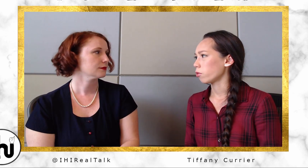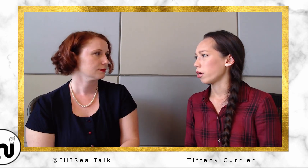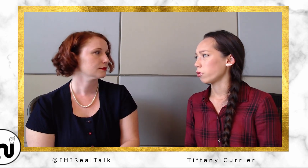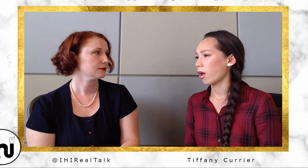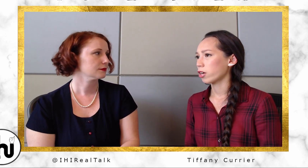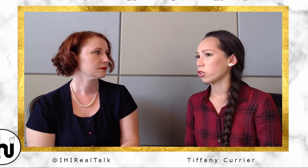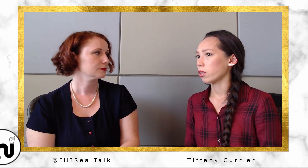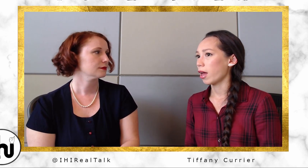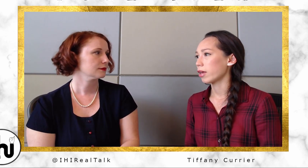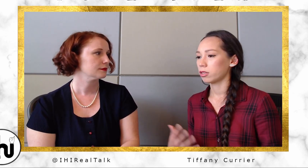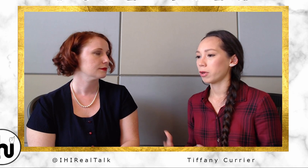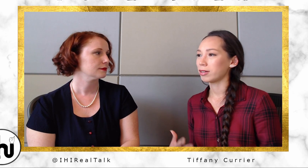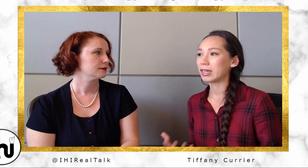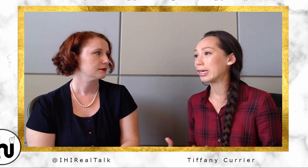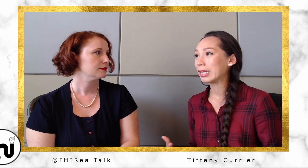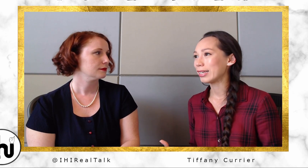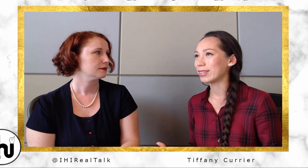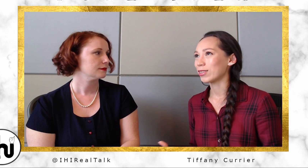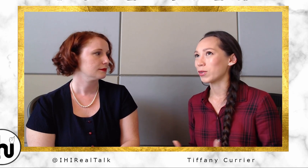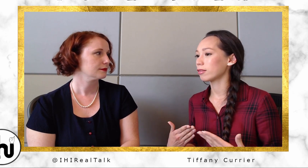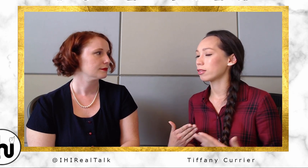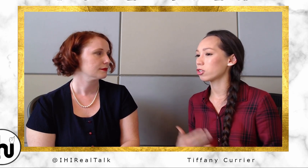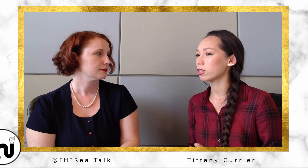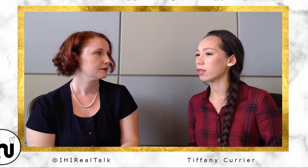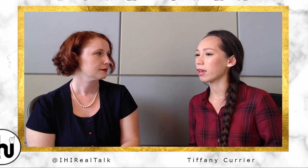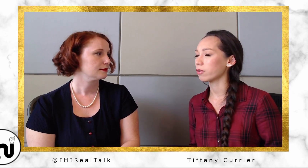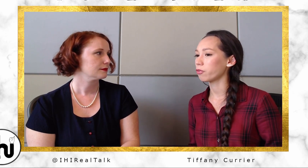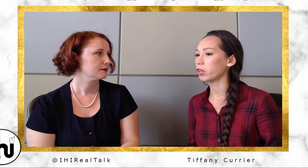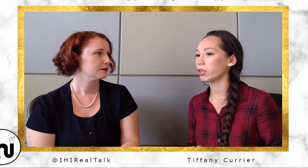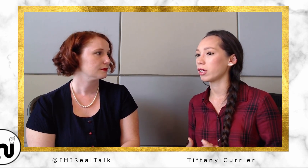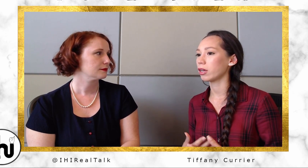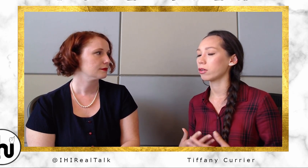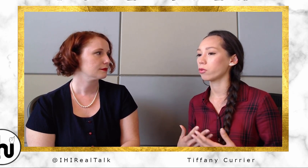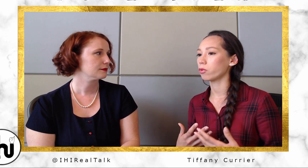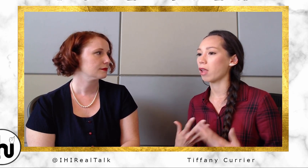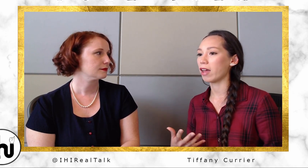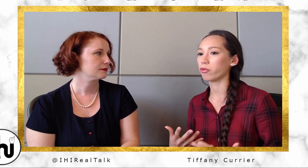Tiffany: I actually like the spontaneity, is that the word? ...just like feeling life with